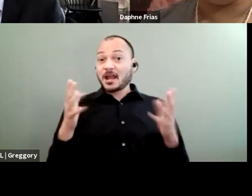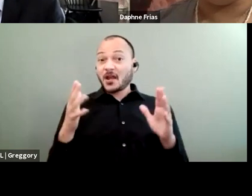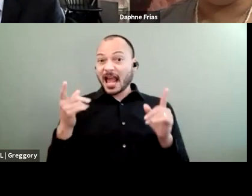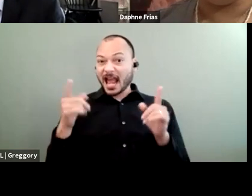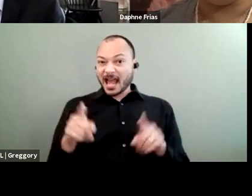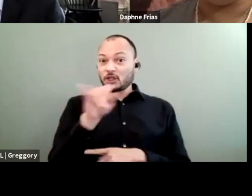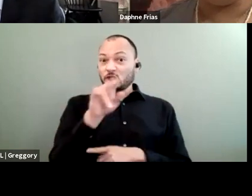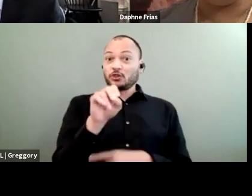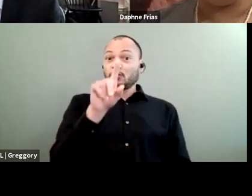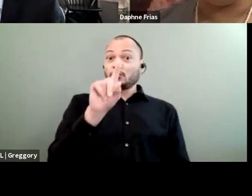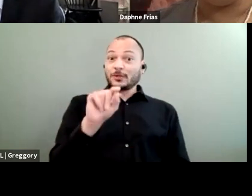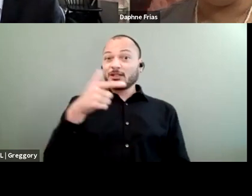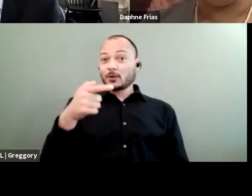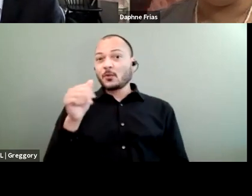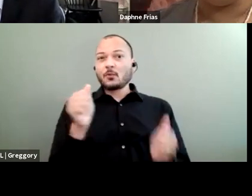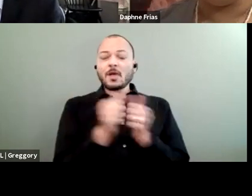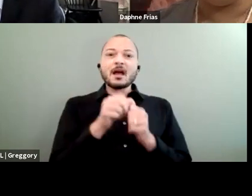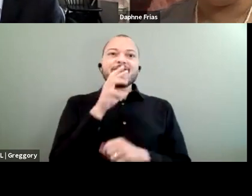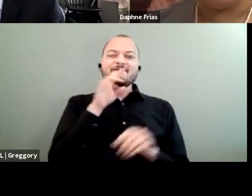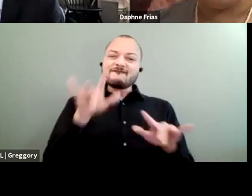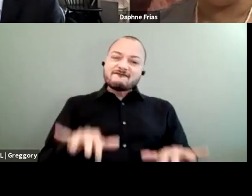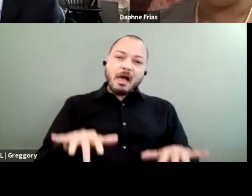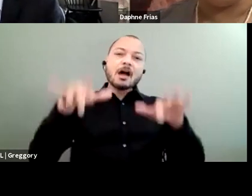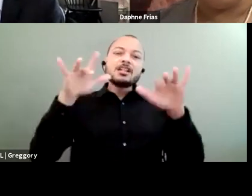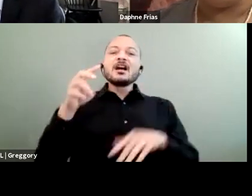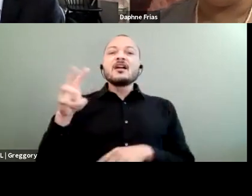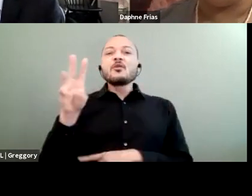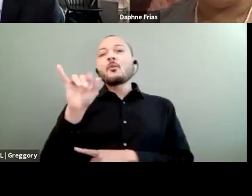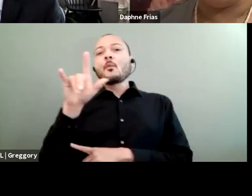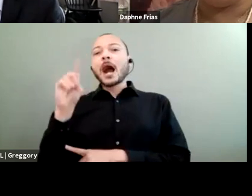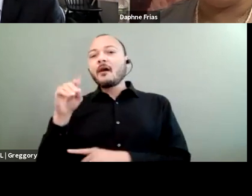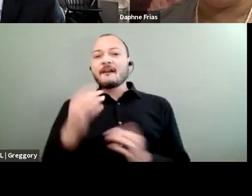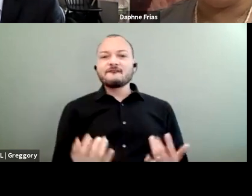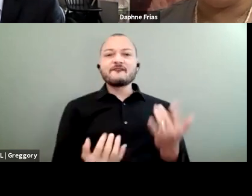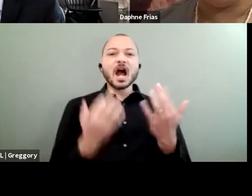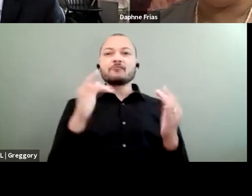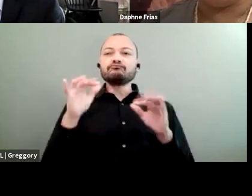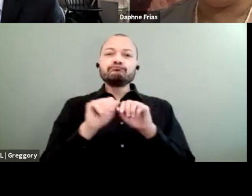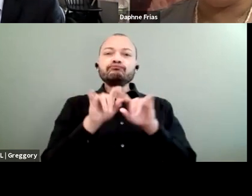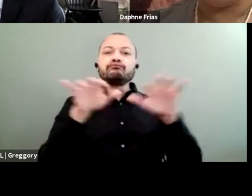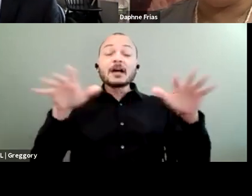with the flash floods and the wildfires, I think that, at this point,